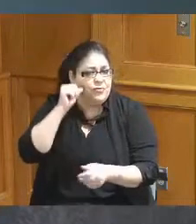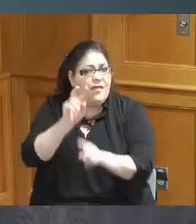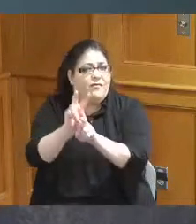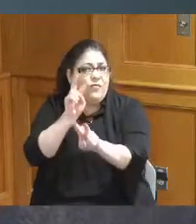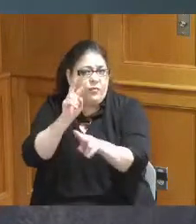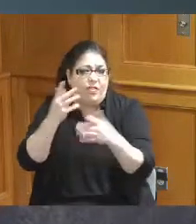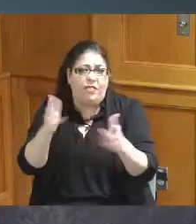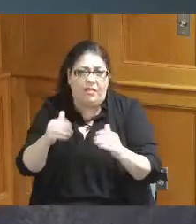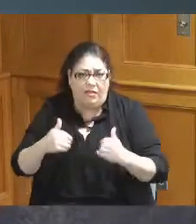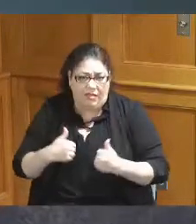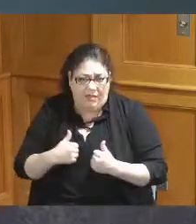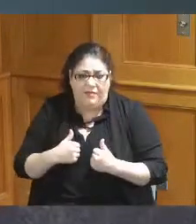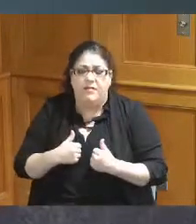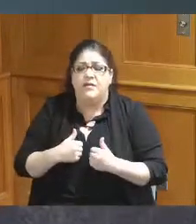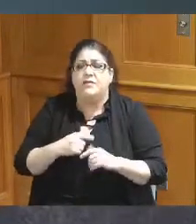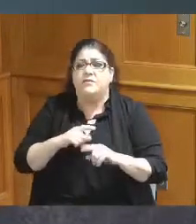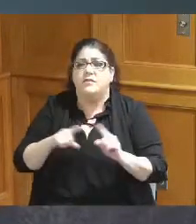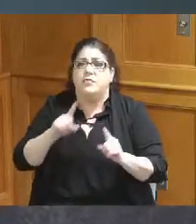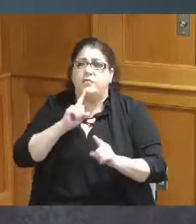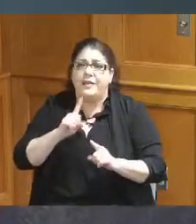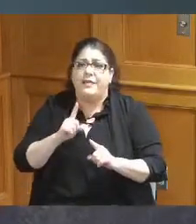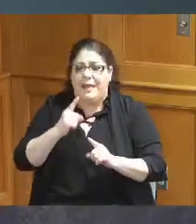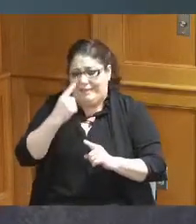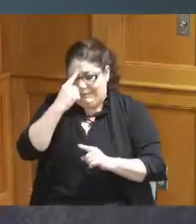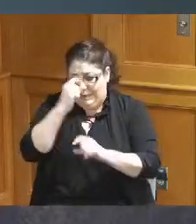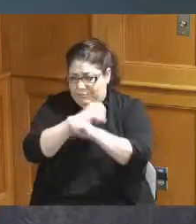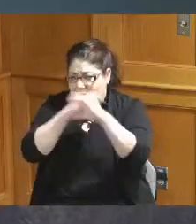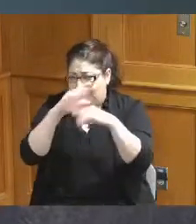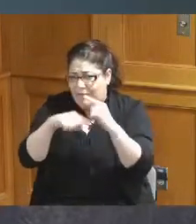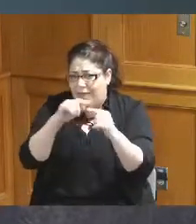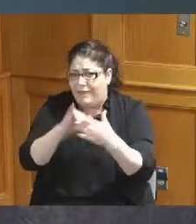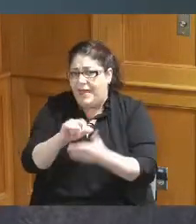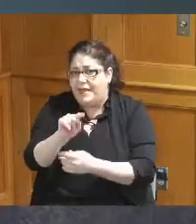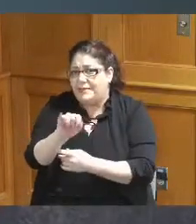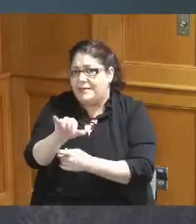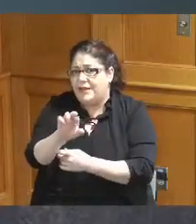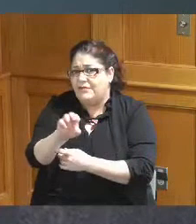and let's just please Tyree Nichols his family